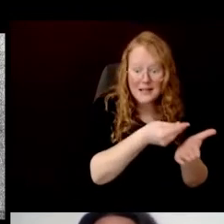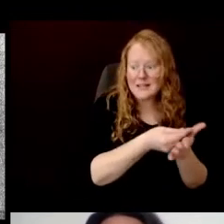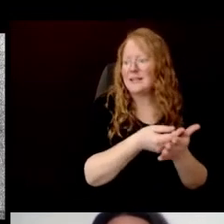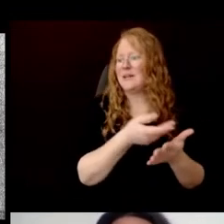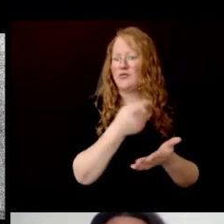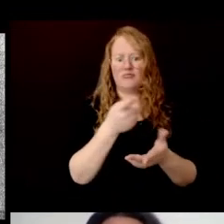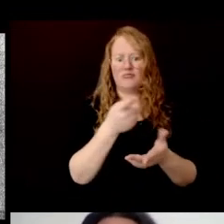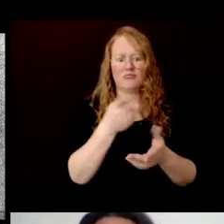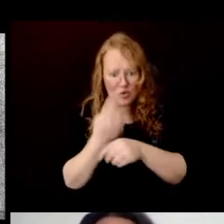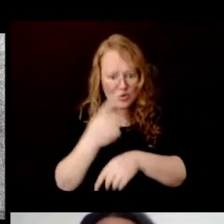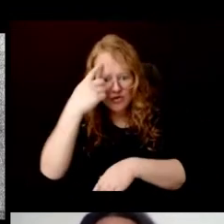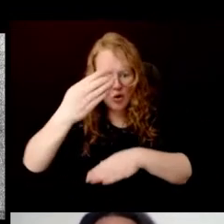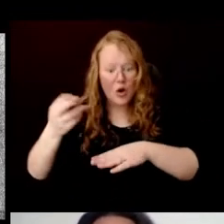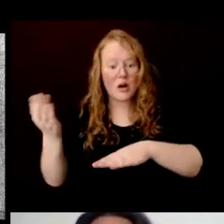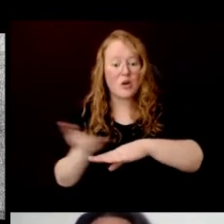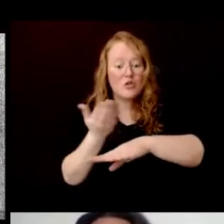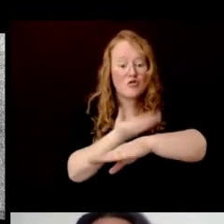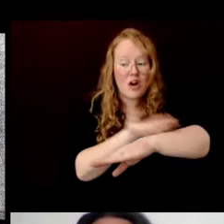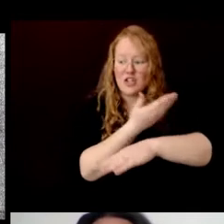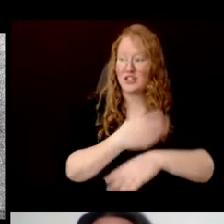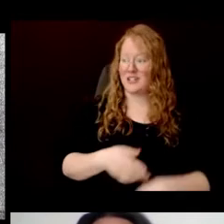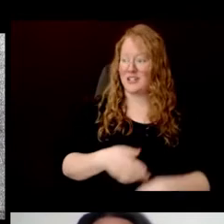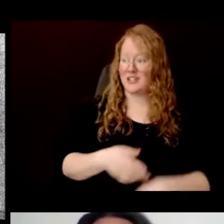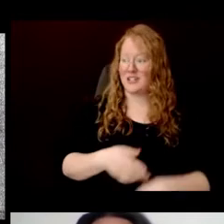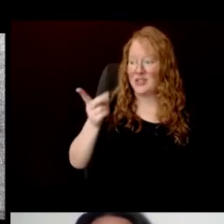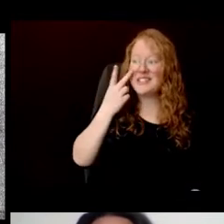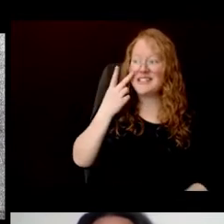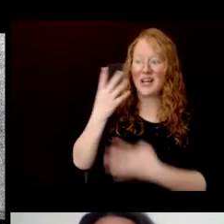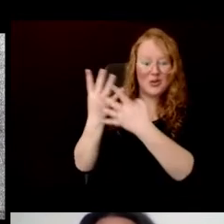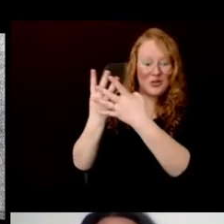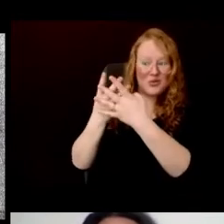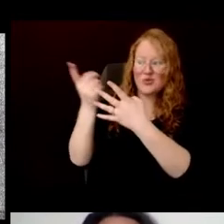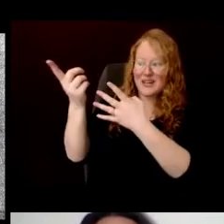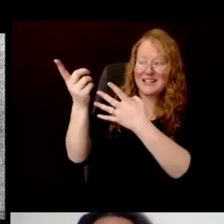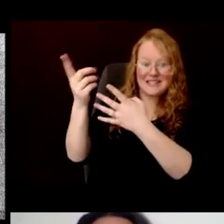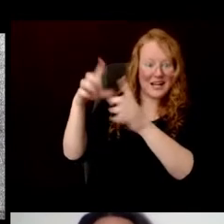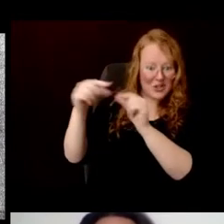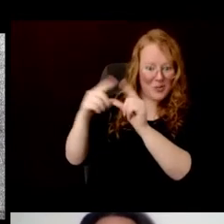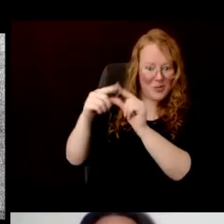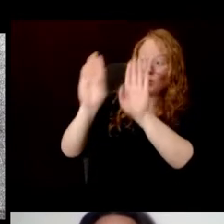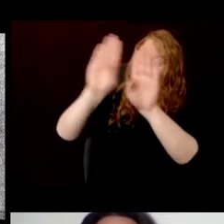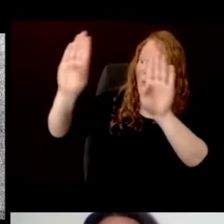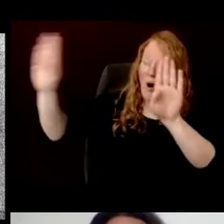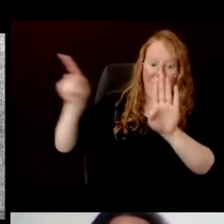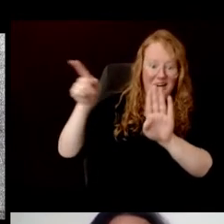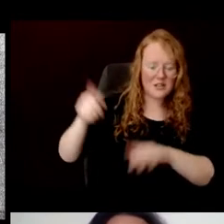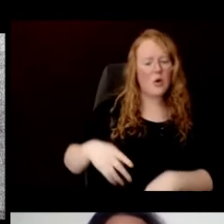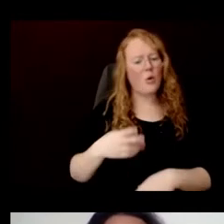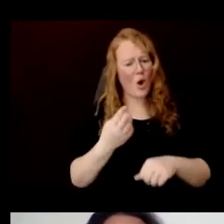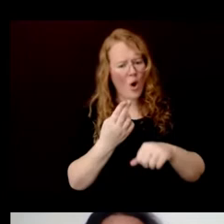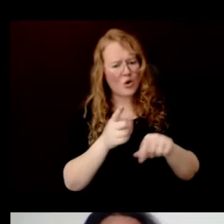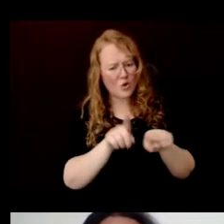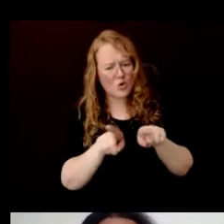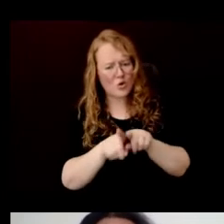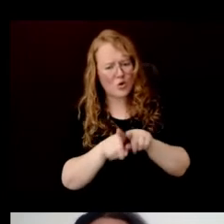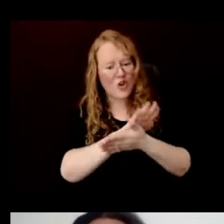We use it for construction through the shoji screens that are used in Japan, on the wall-paneling there. And we even use it for hygiene.